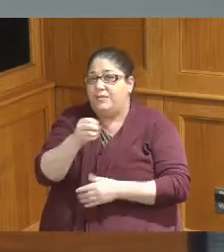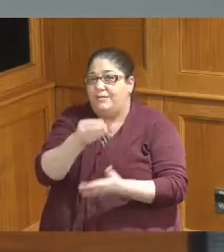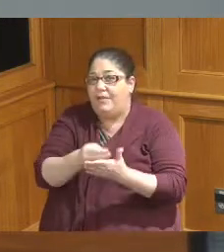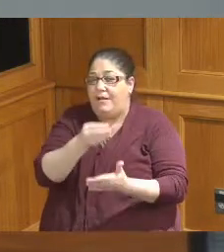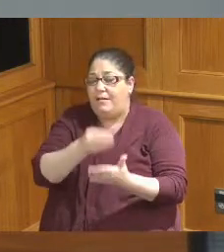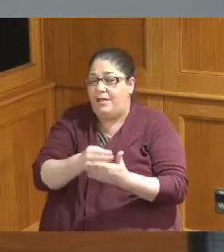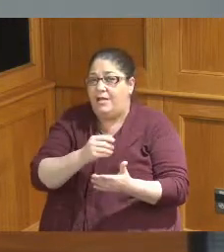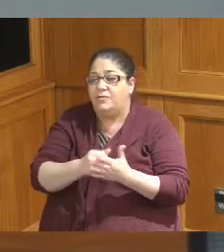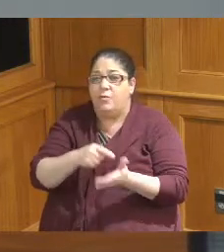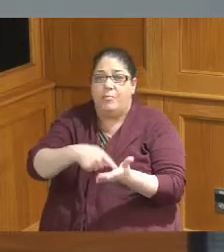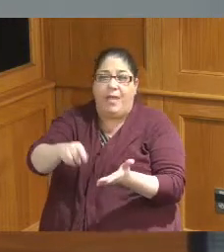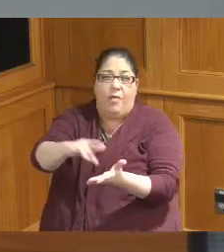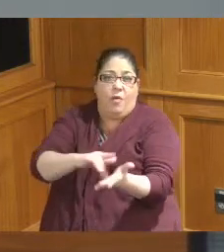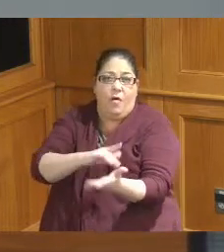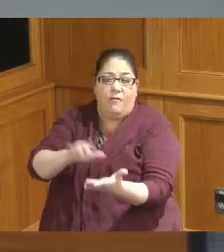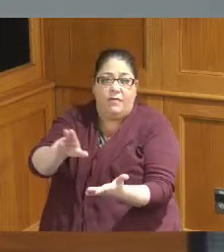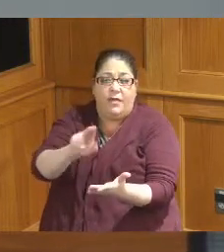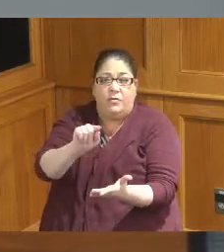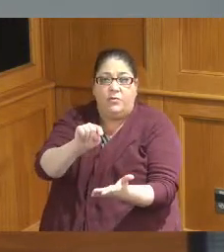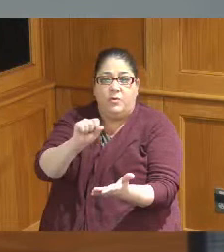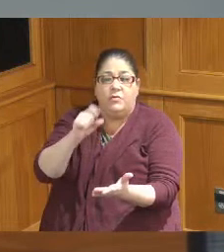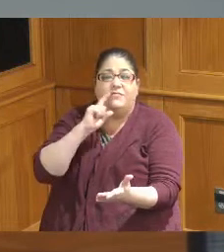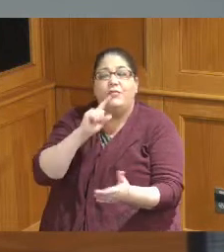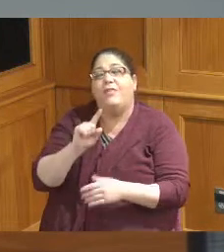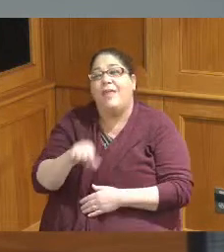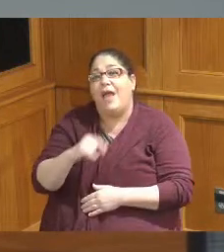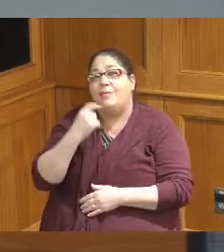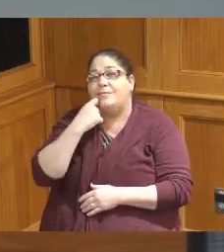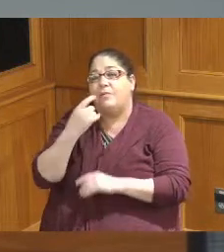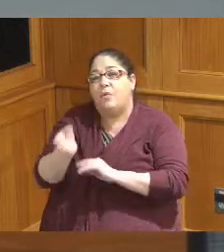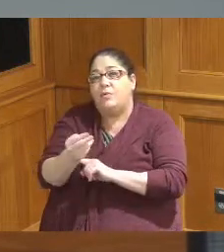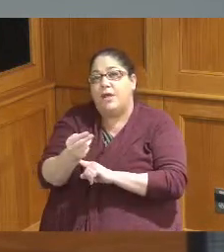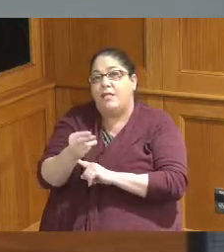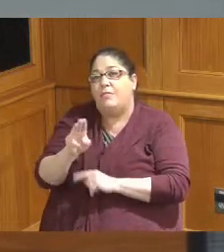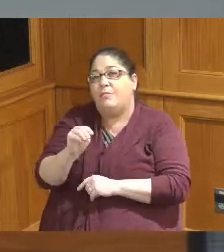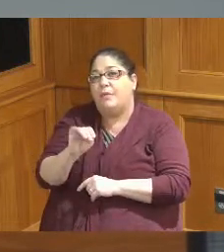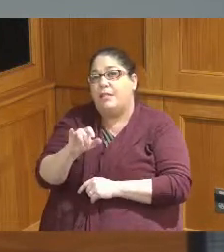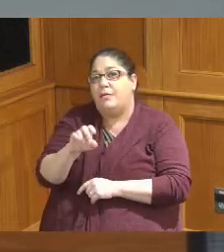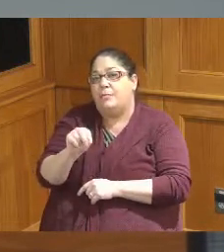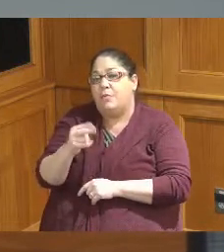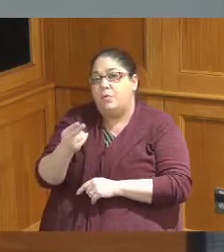off the notes related to the hotel acquisition and demolition that was issued through the Port